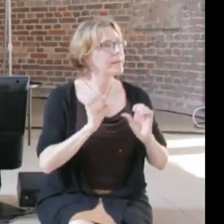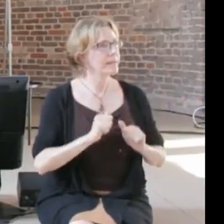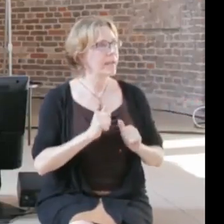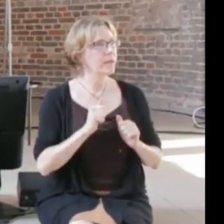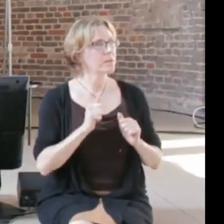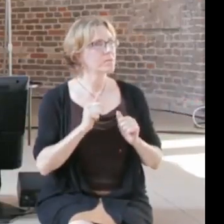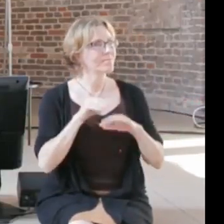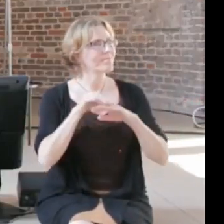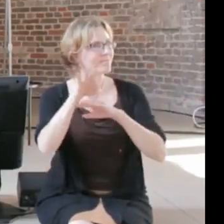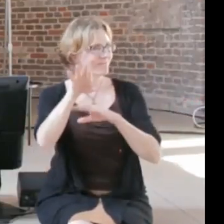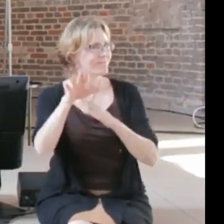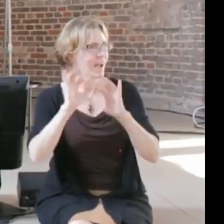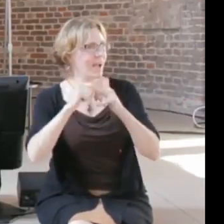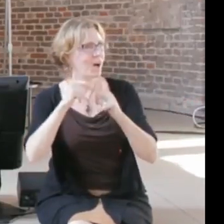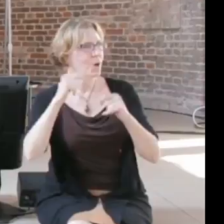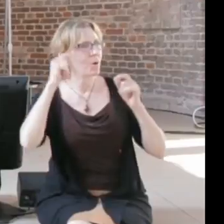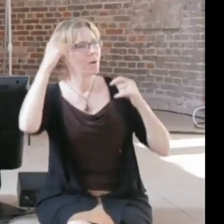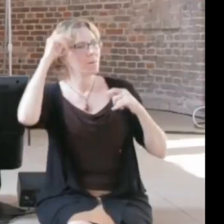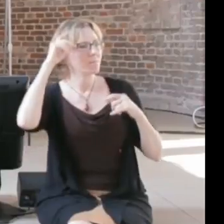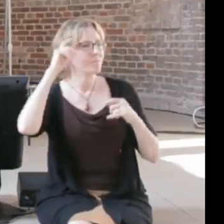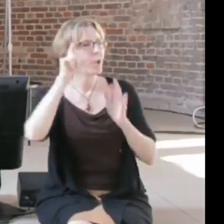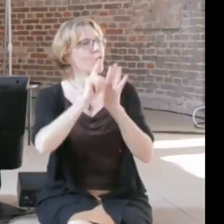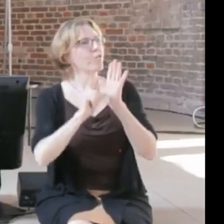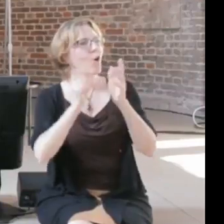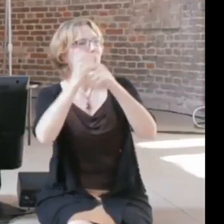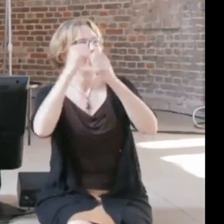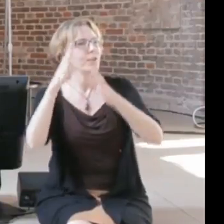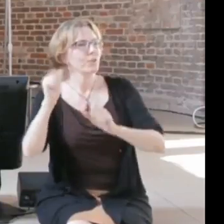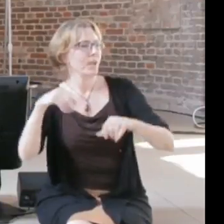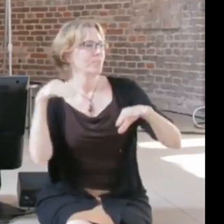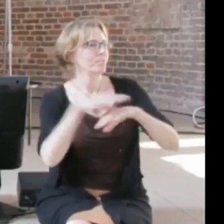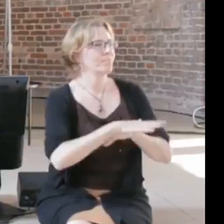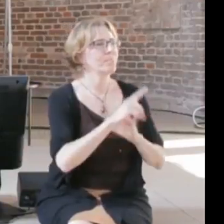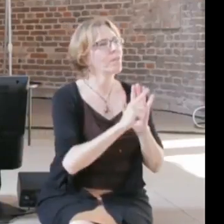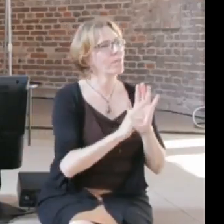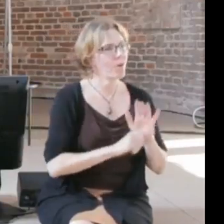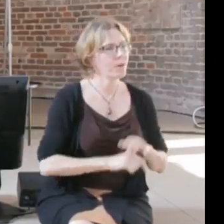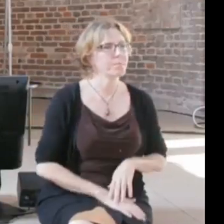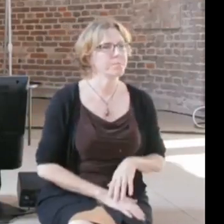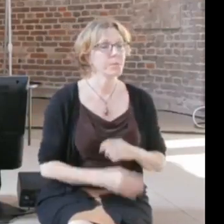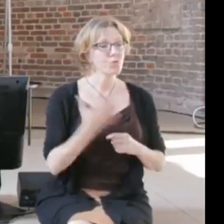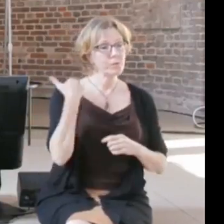effect, so we just had a vote about this in the European Parliament in July, where actually